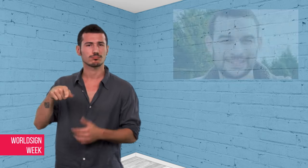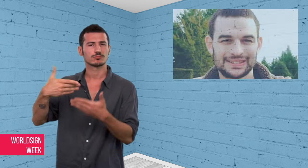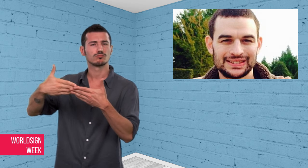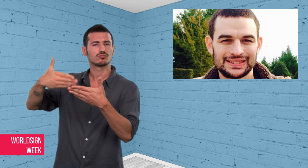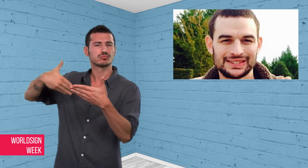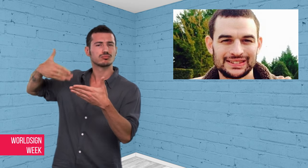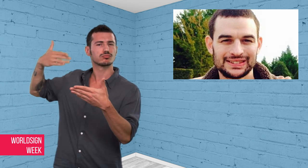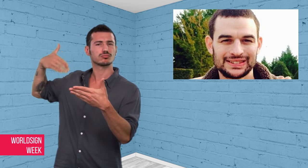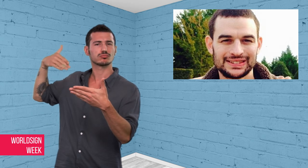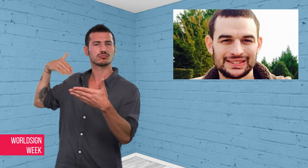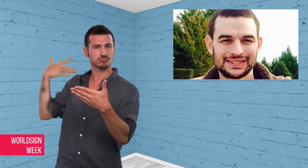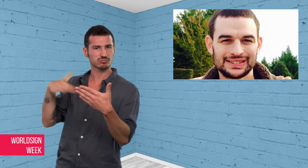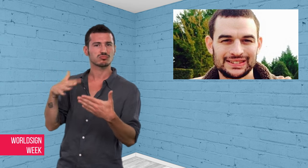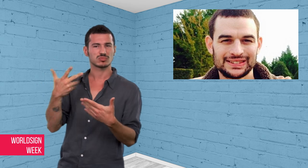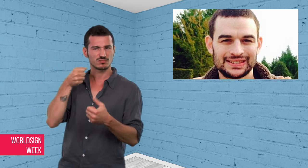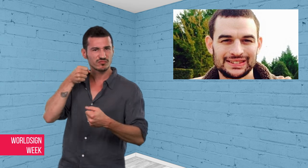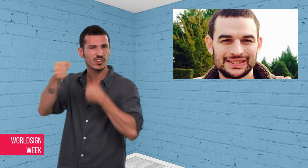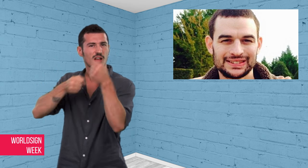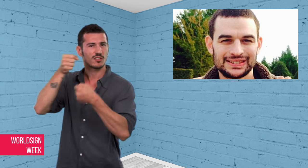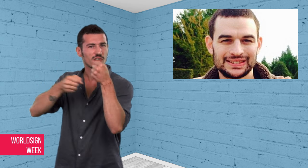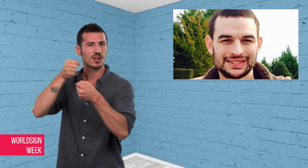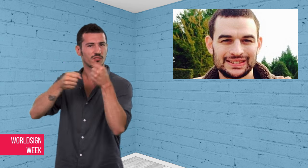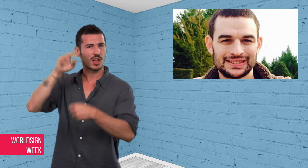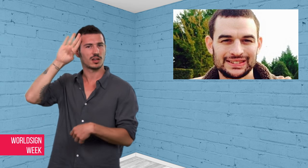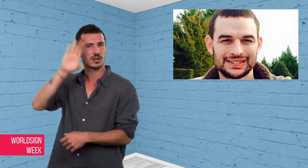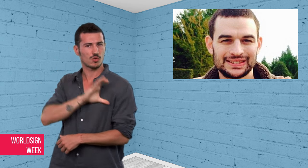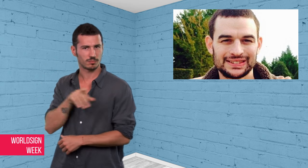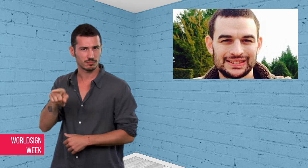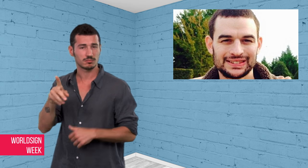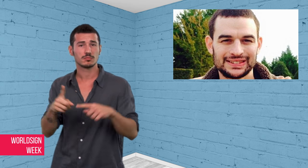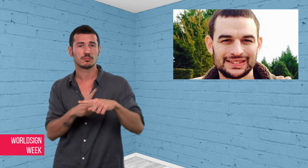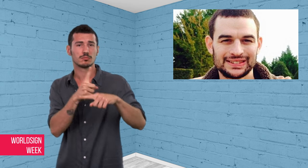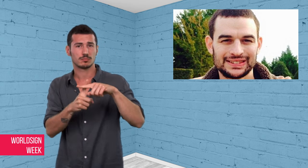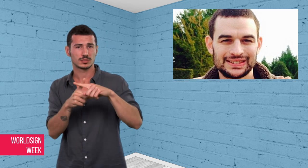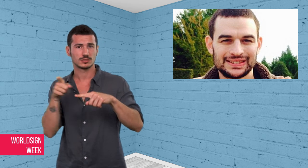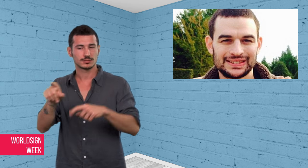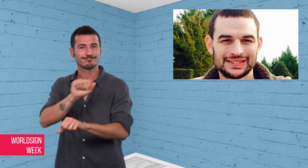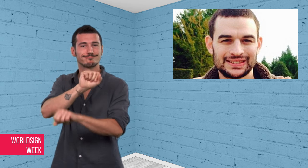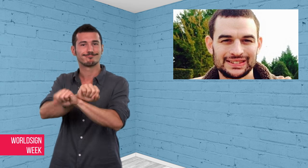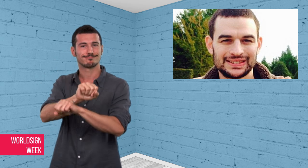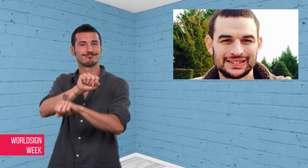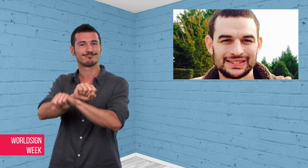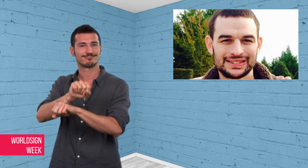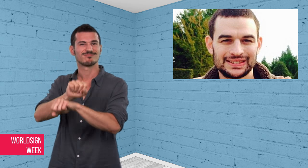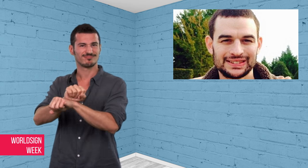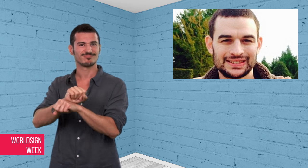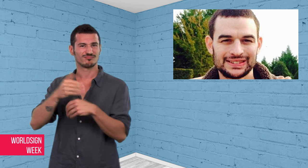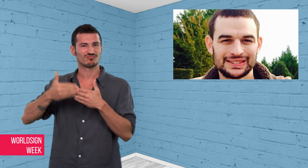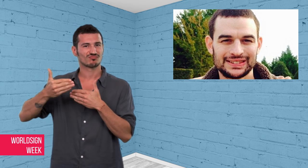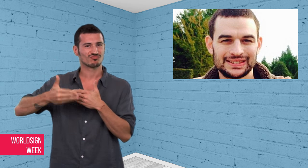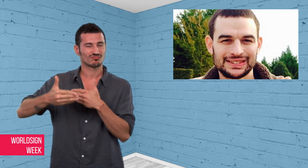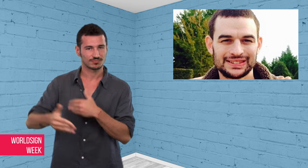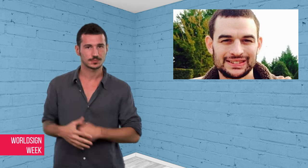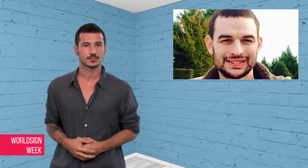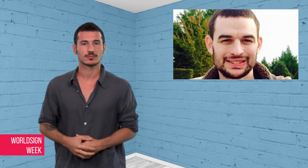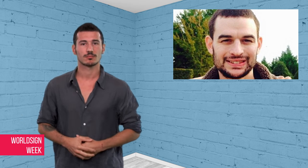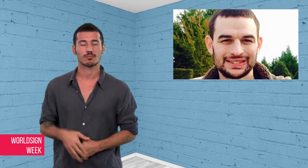He has a police record; he was arrested before and got in a fight with police few times in the past.